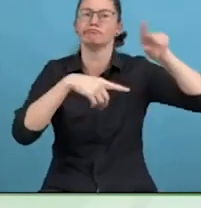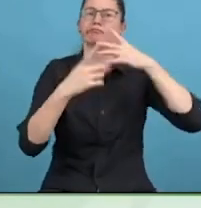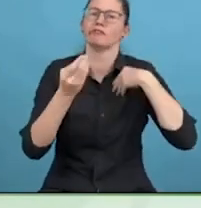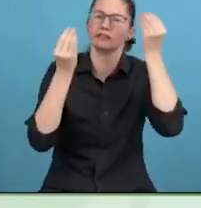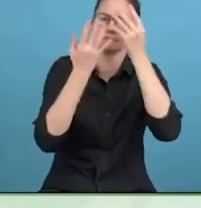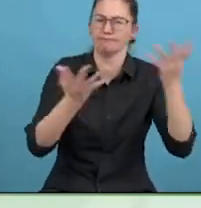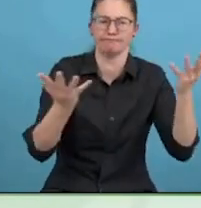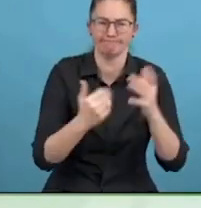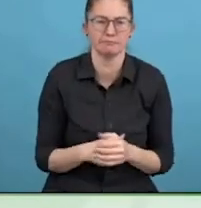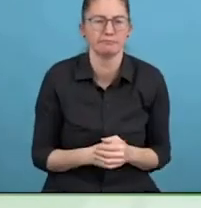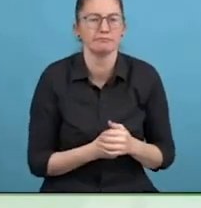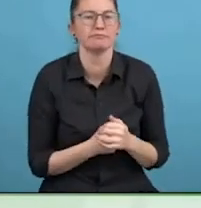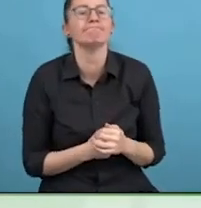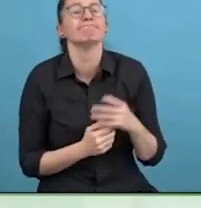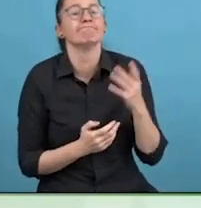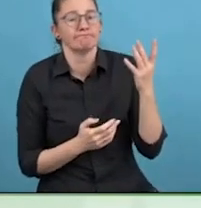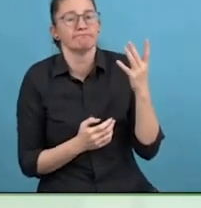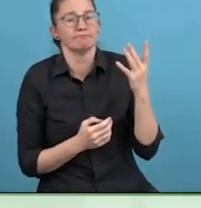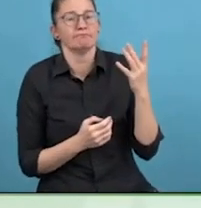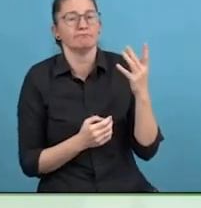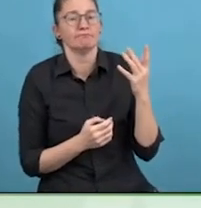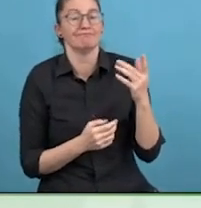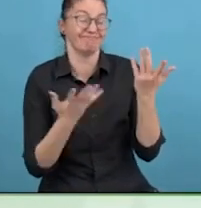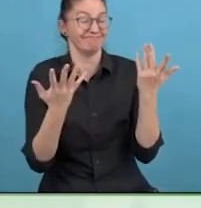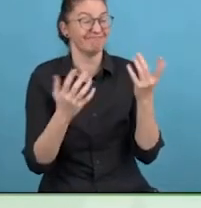That was not an easy thing to come out and do.